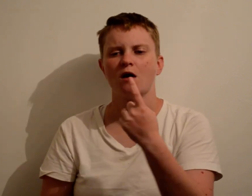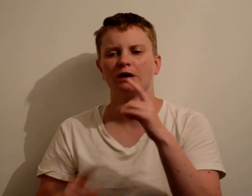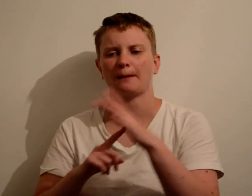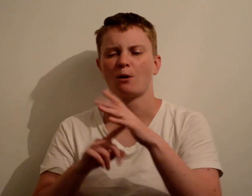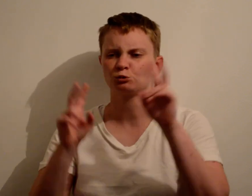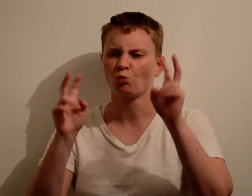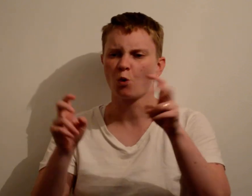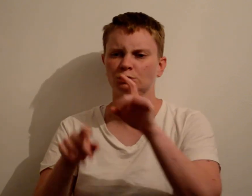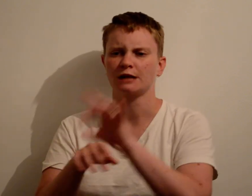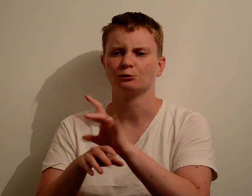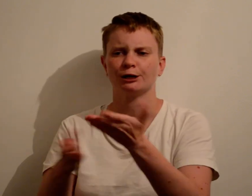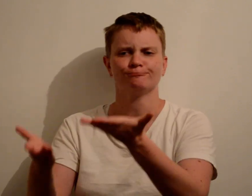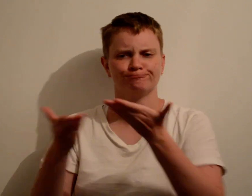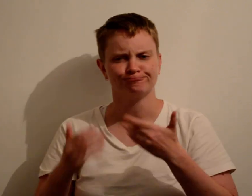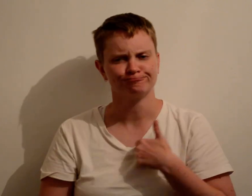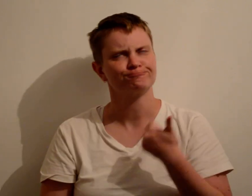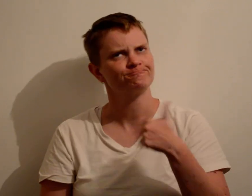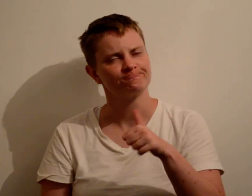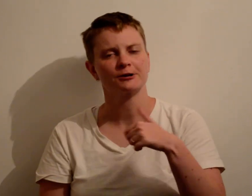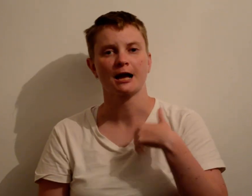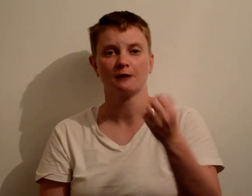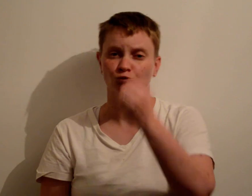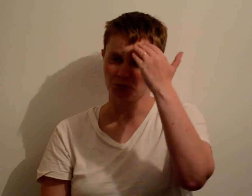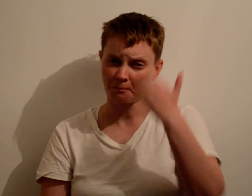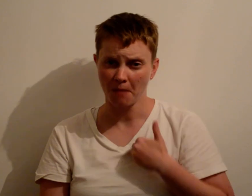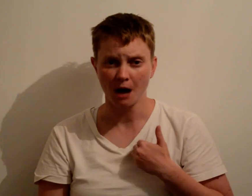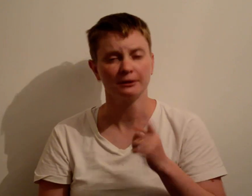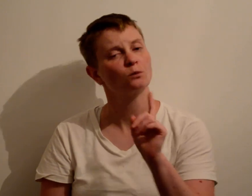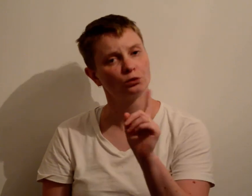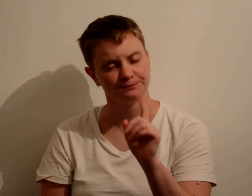One of most important quotes that my counsellor gave me and I realise this is vital to remind myself…